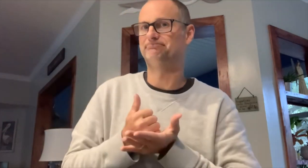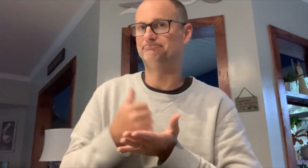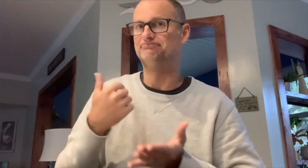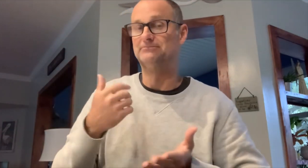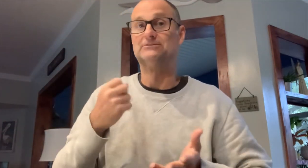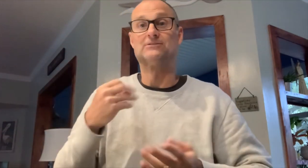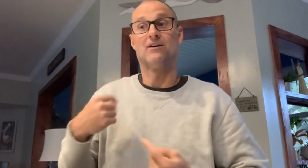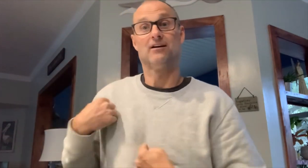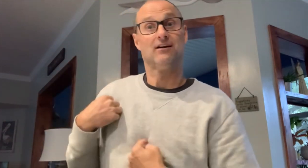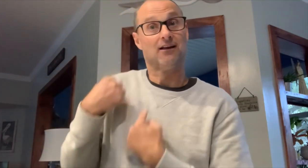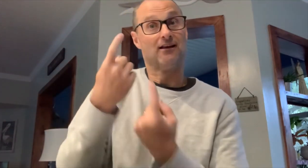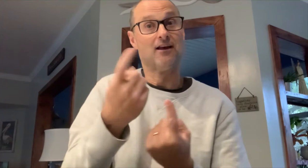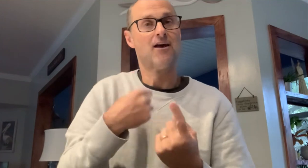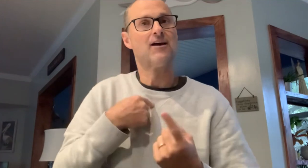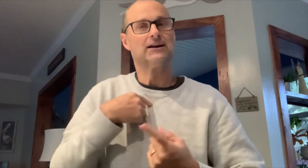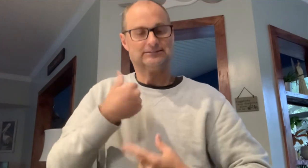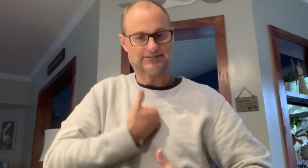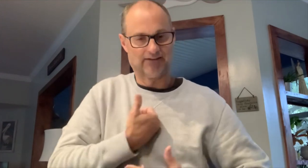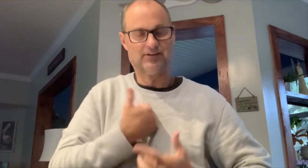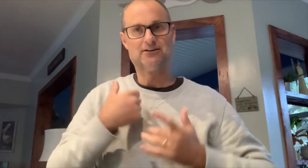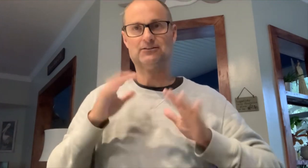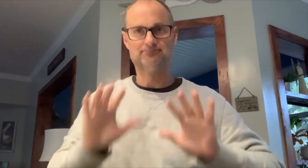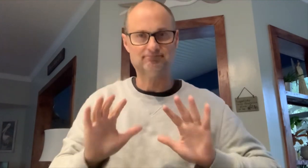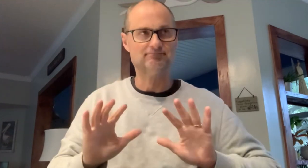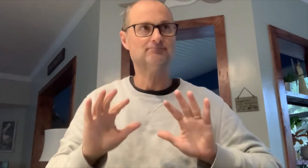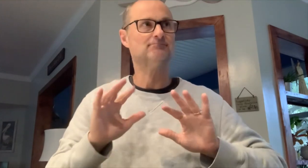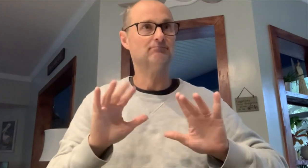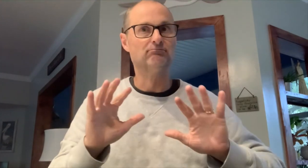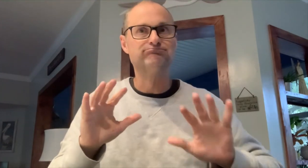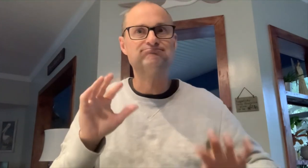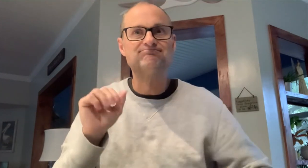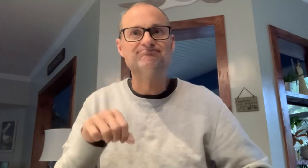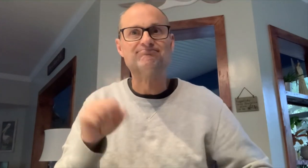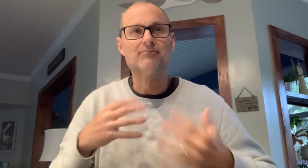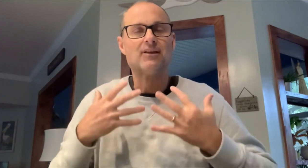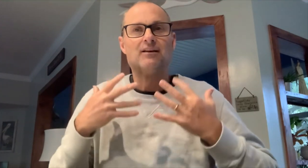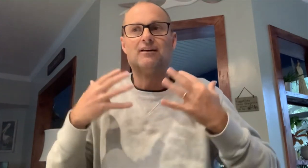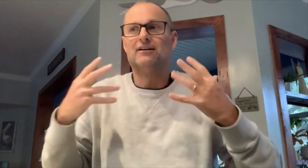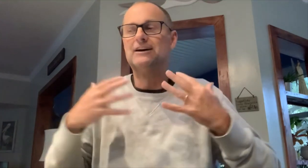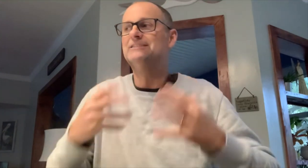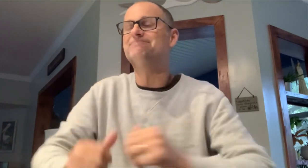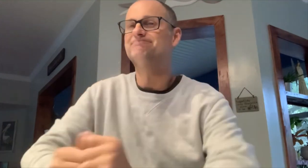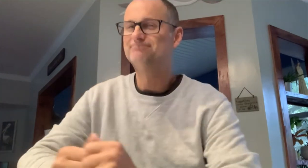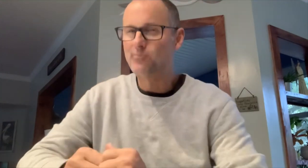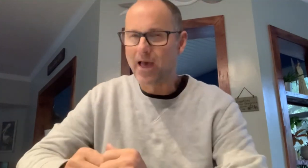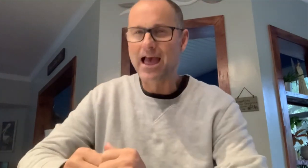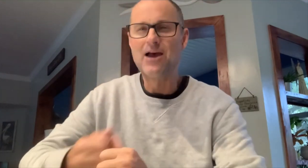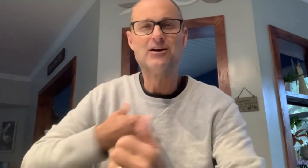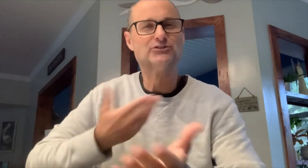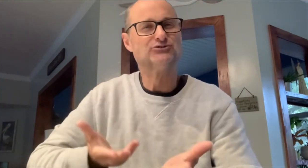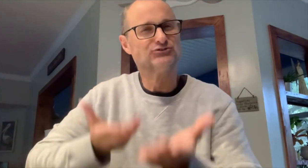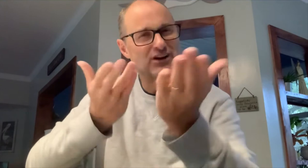So, yes, Summer really helped me. And ever since, I’ve felt more in touch with my inner-self.